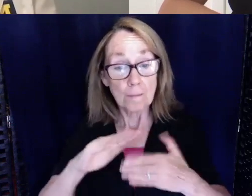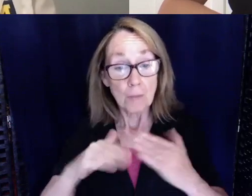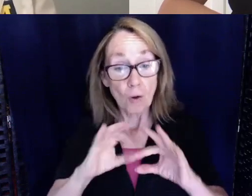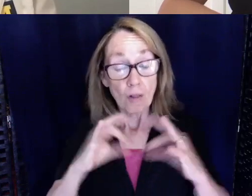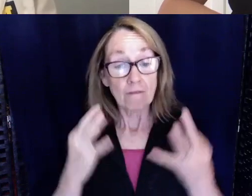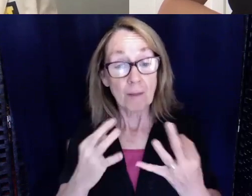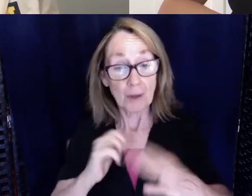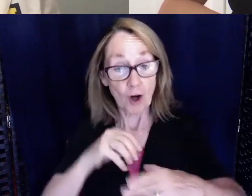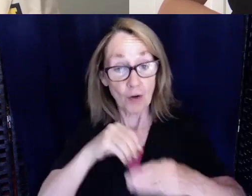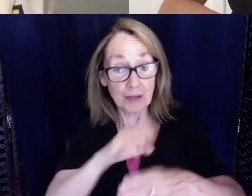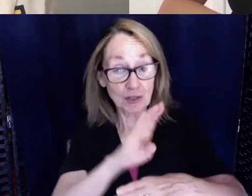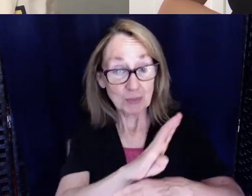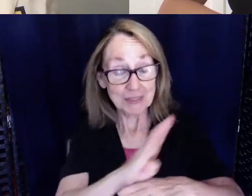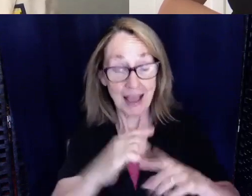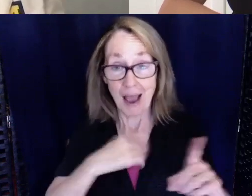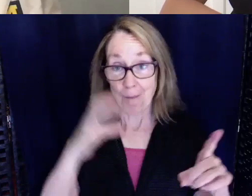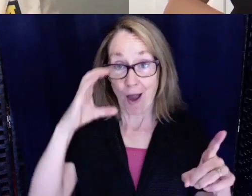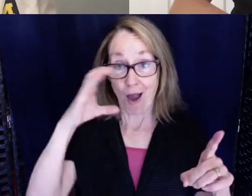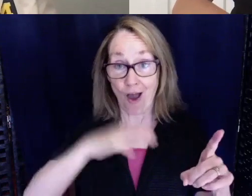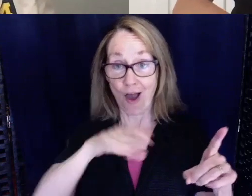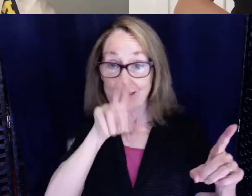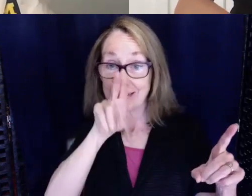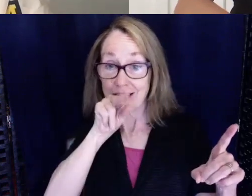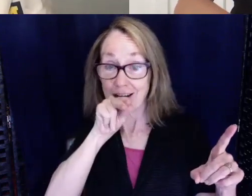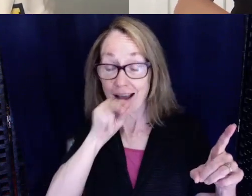I'm the odd duck out that decided to go into